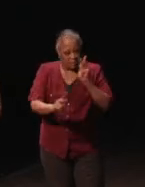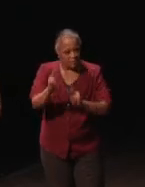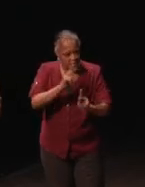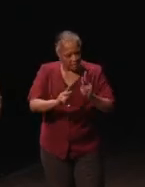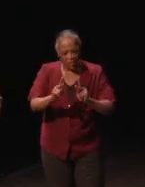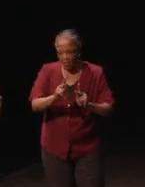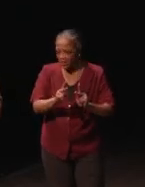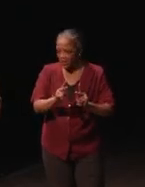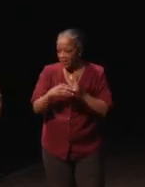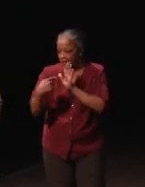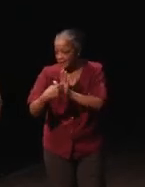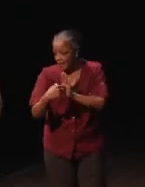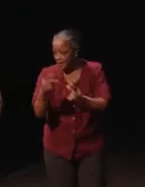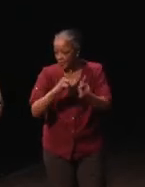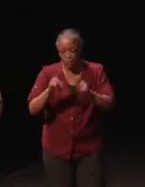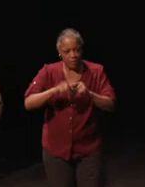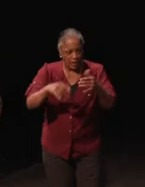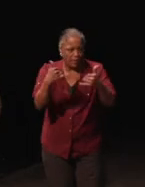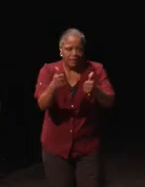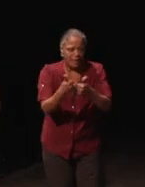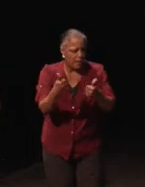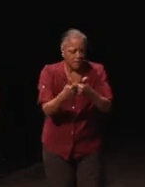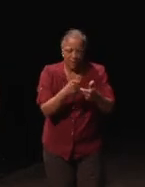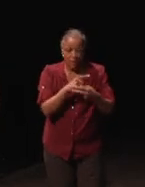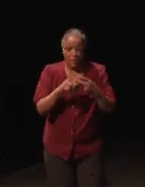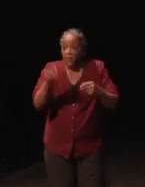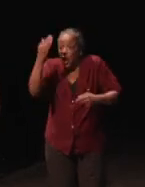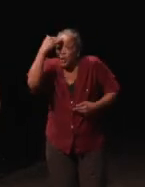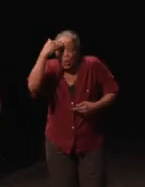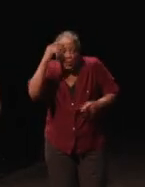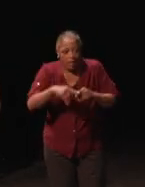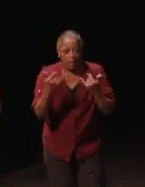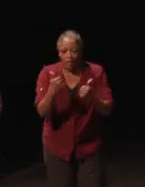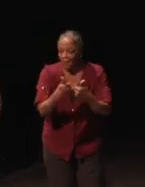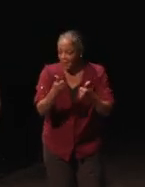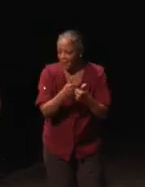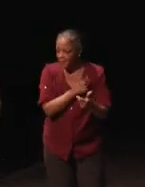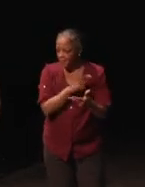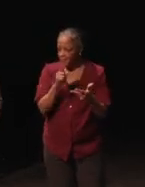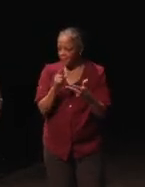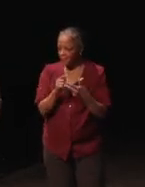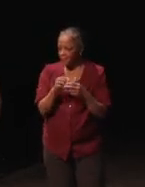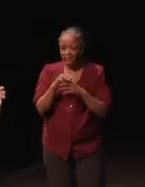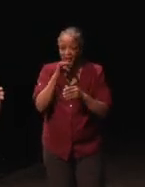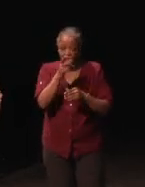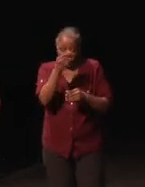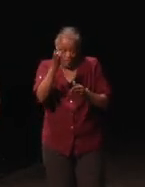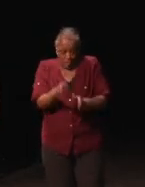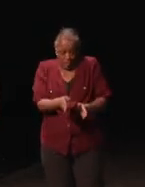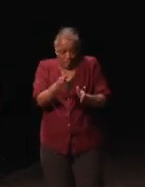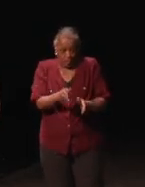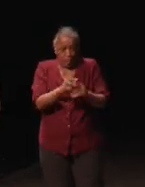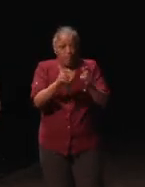Example of people who couldn't play the game. Like people I knew that couldn't play the game. Not just him, I knew others as well.